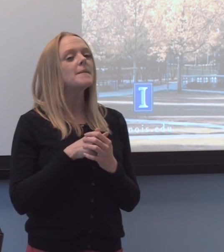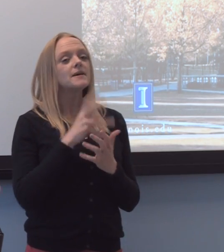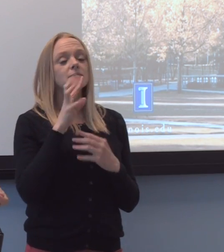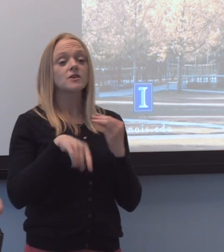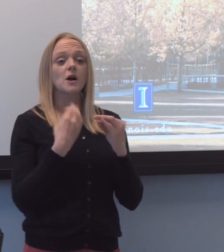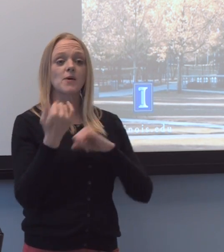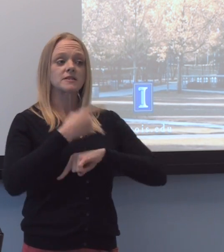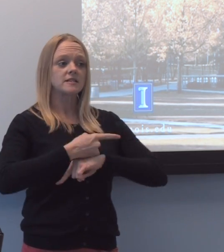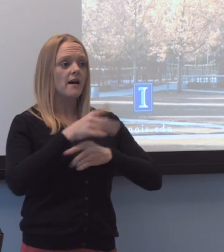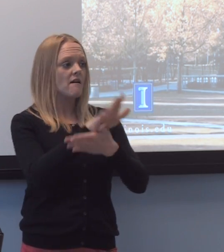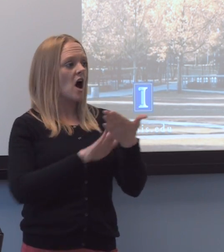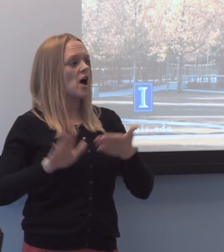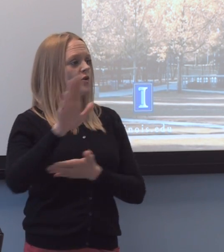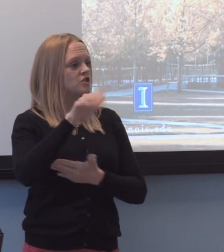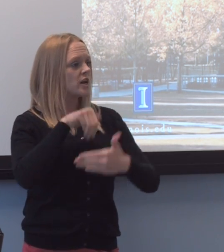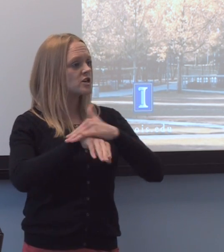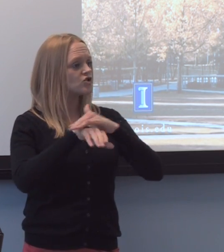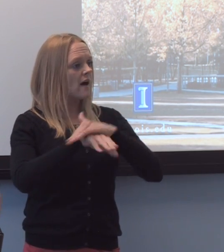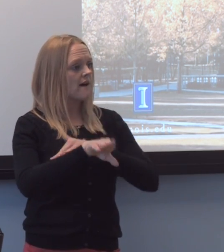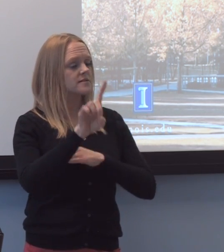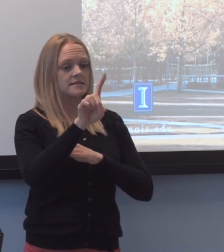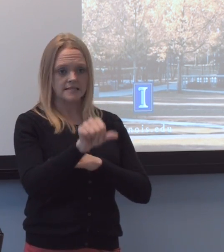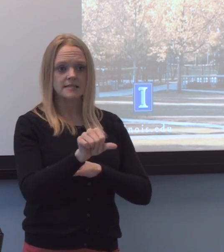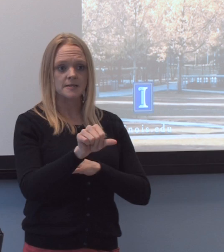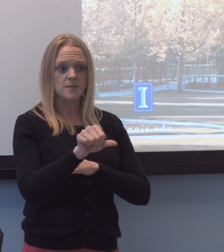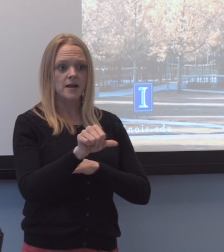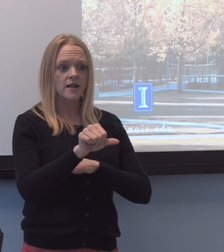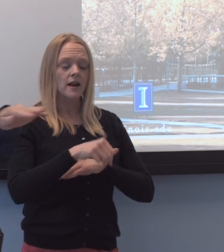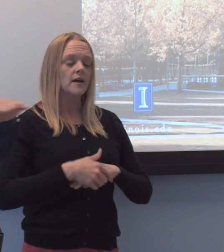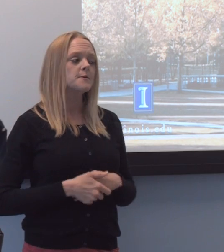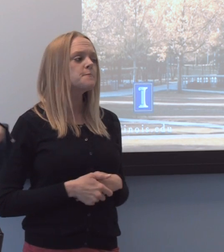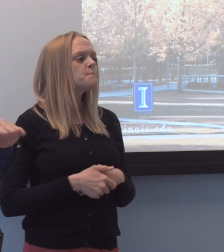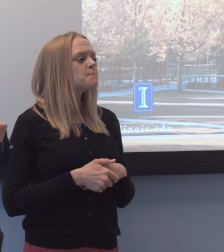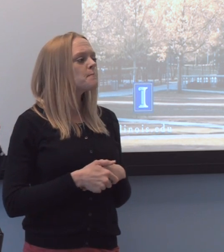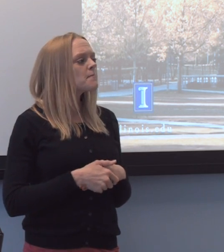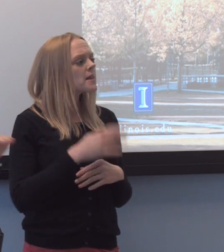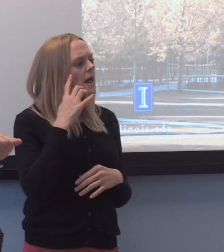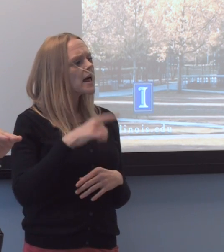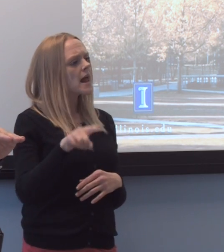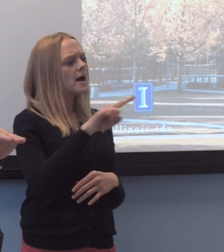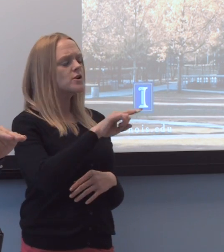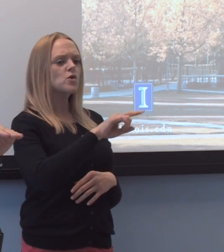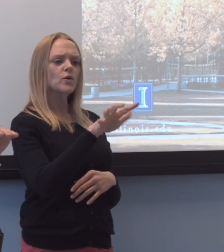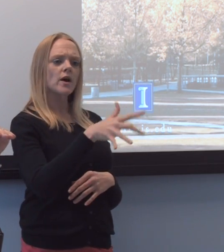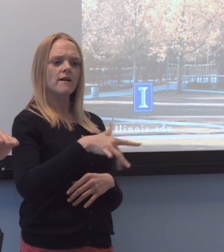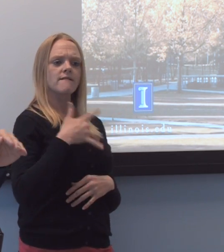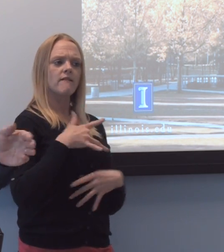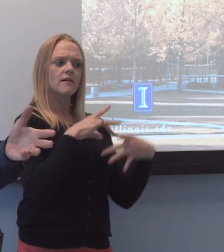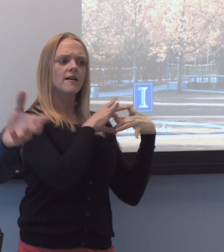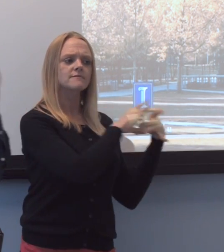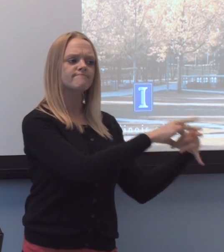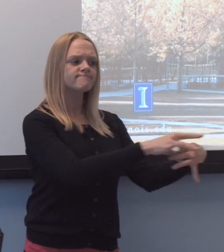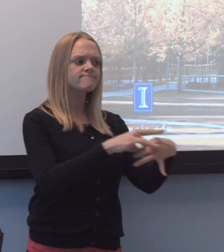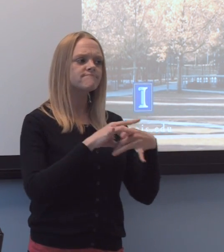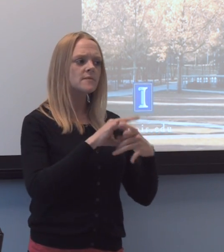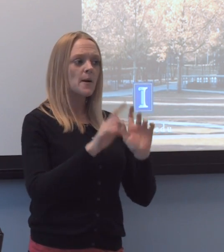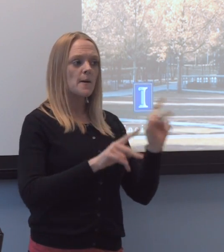in terms of higher education access and disability. And I do sort of feel a kinship to those of you who were attracted to come here